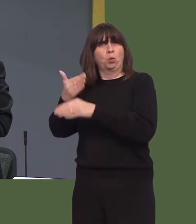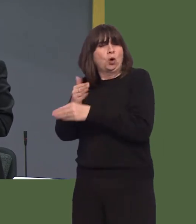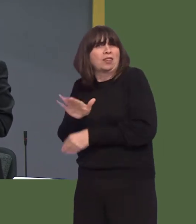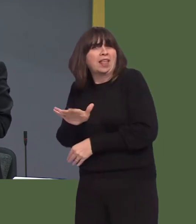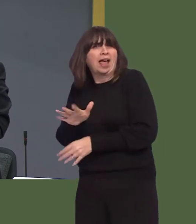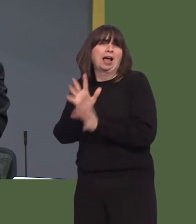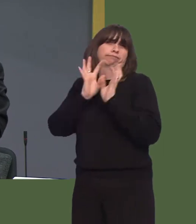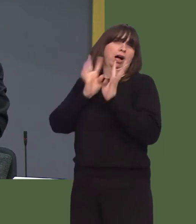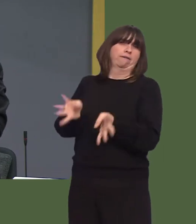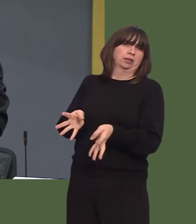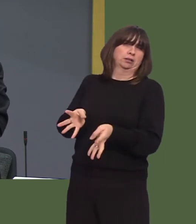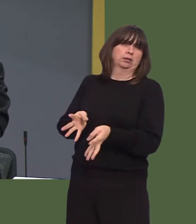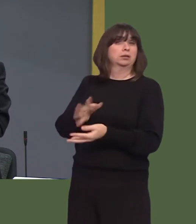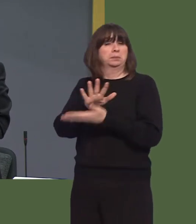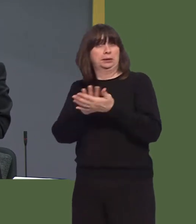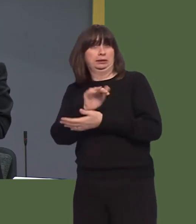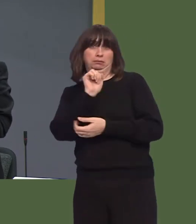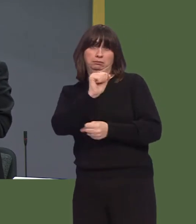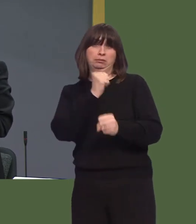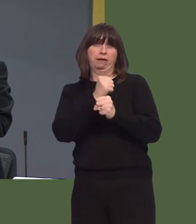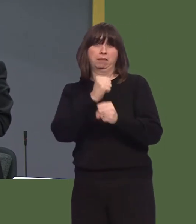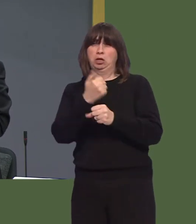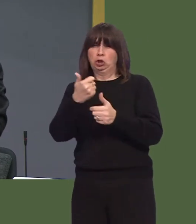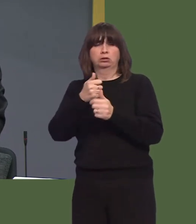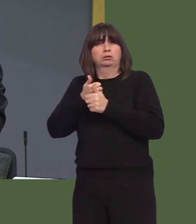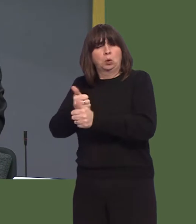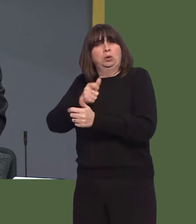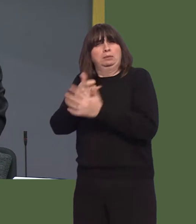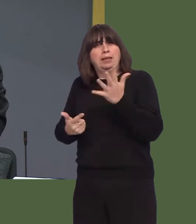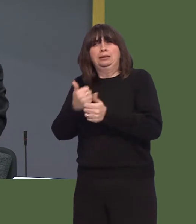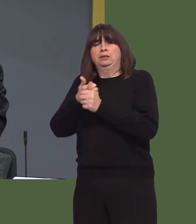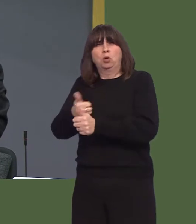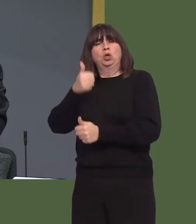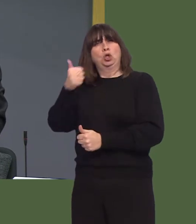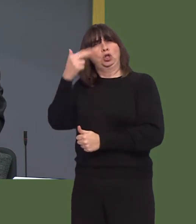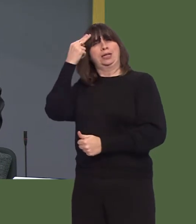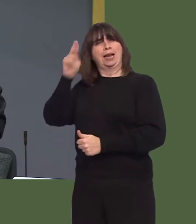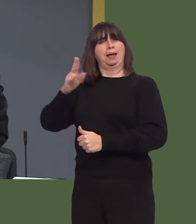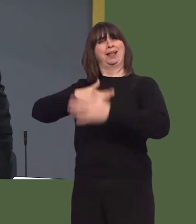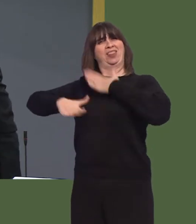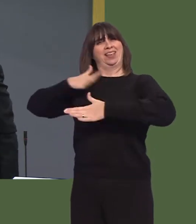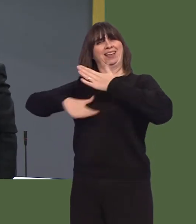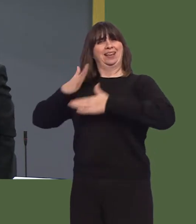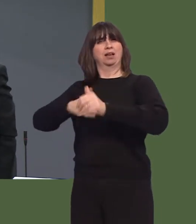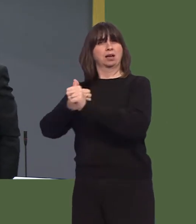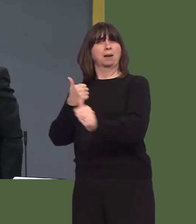It's a real example of what the Welsh Government is doing to actually support this type of business, with real potential for expansion in the Valleys.